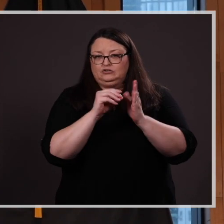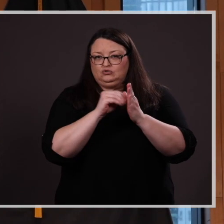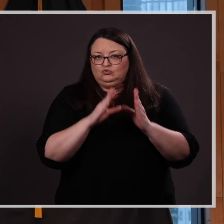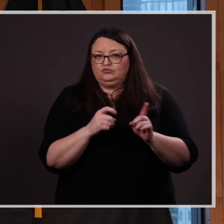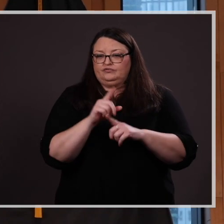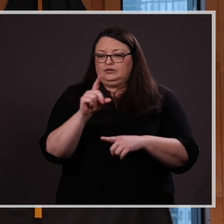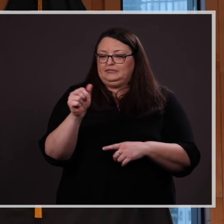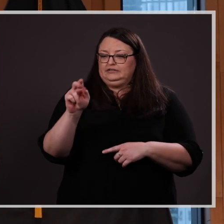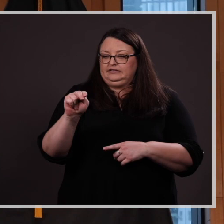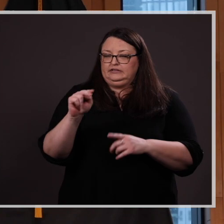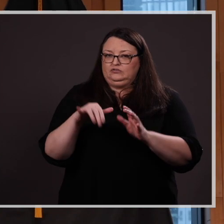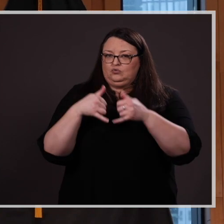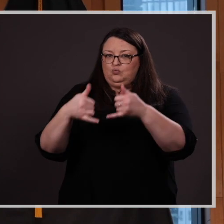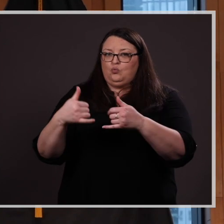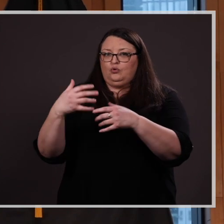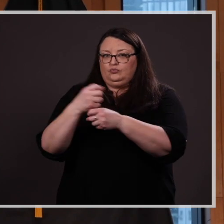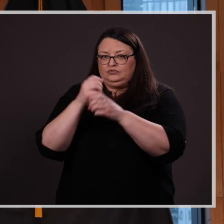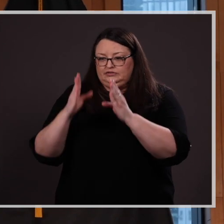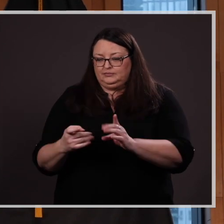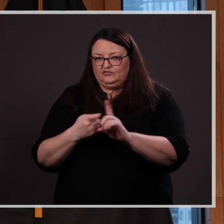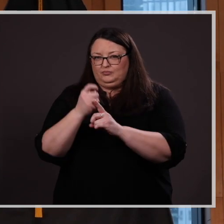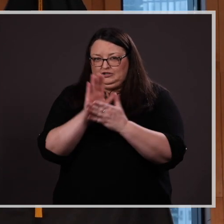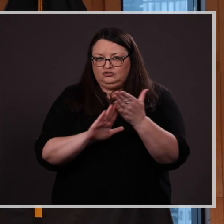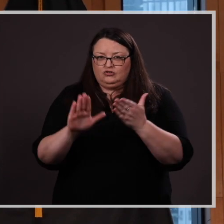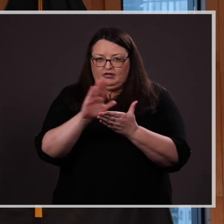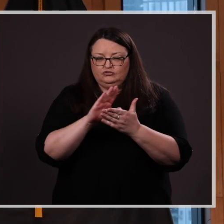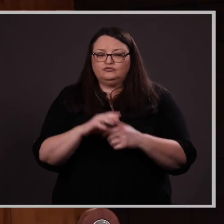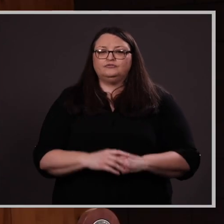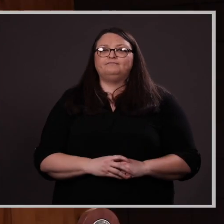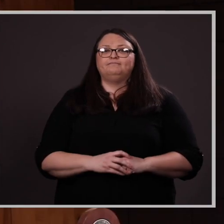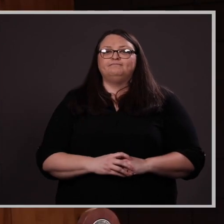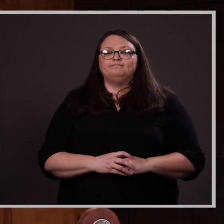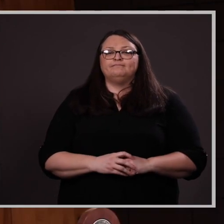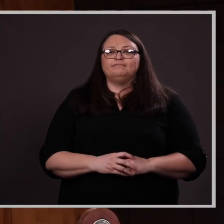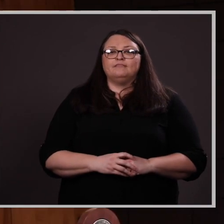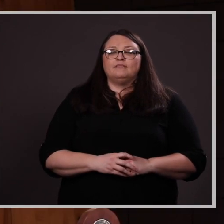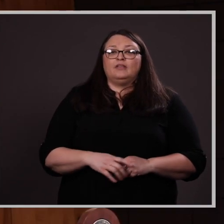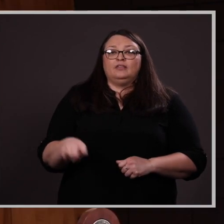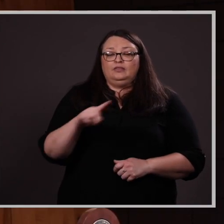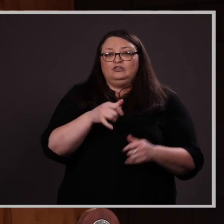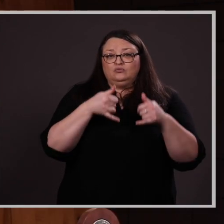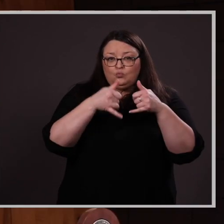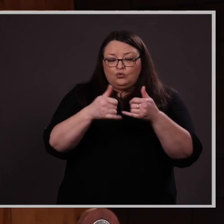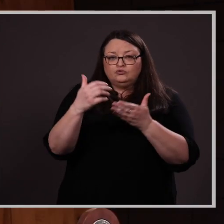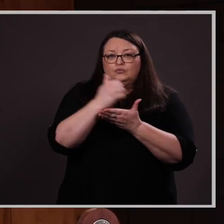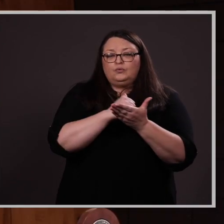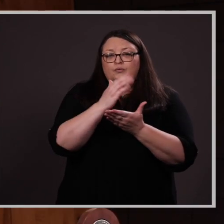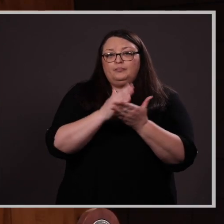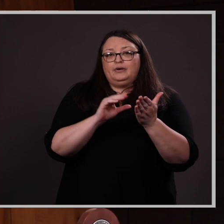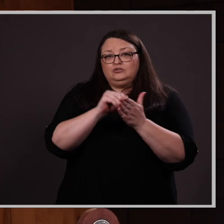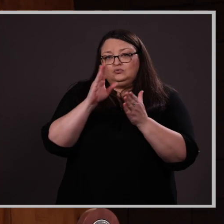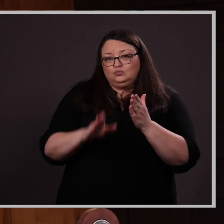Award Recipients from each college. These awards are earned by students whose